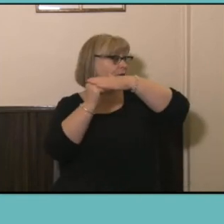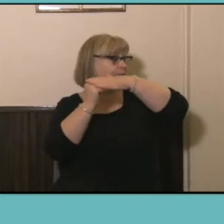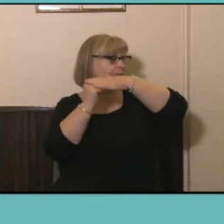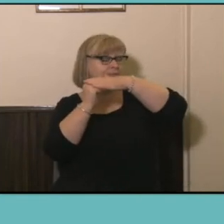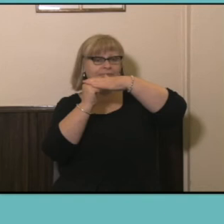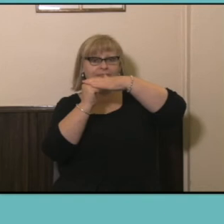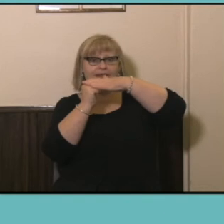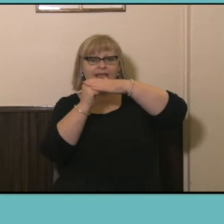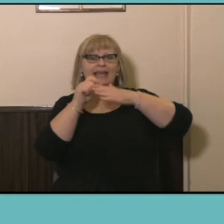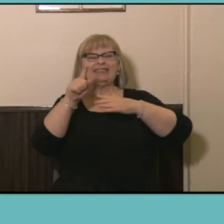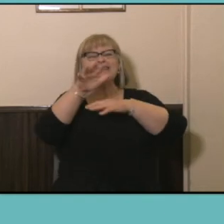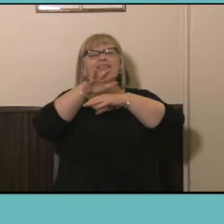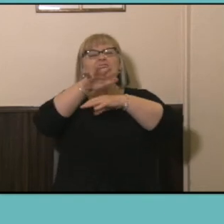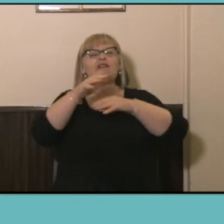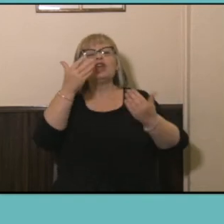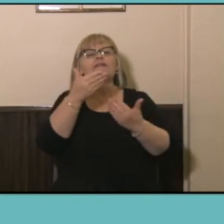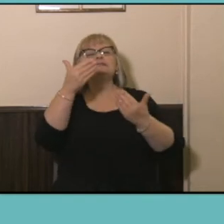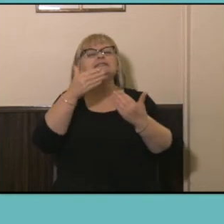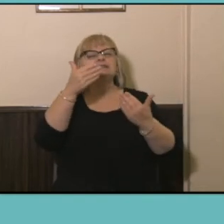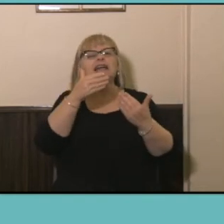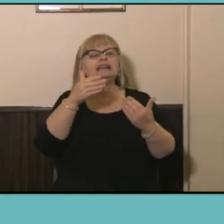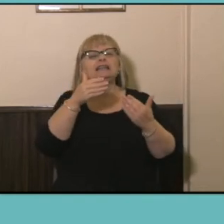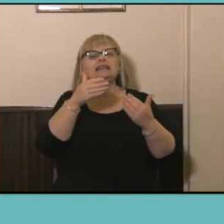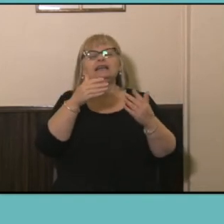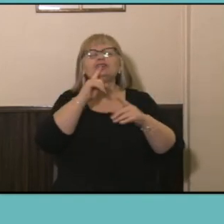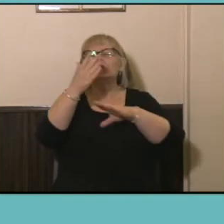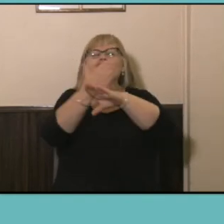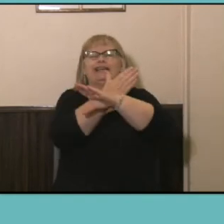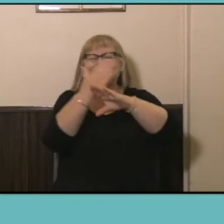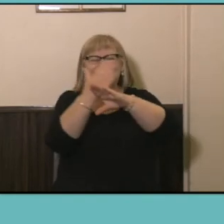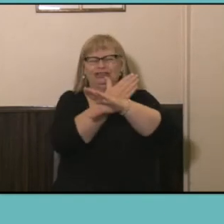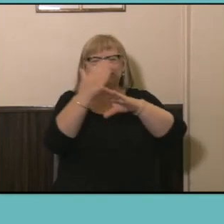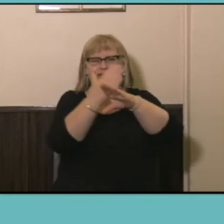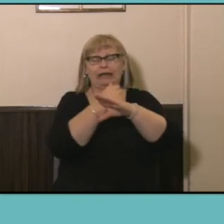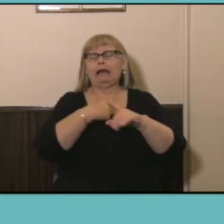field of study, sorry the green text I'm a little bit colorblind and I've got a